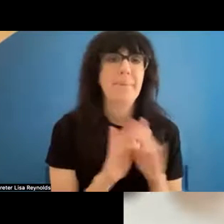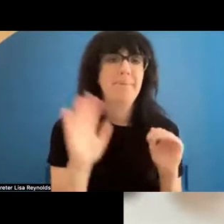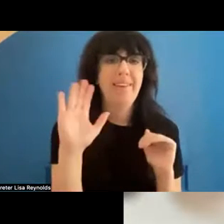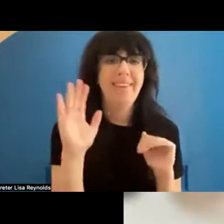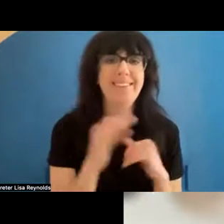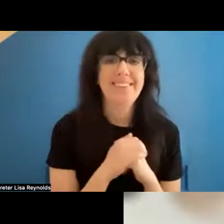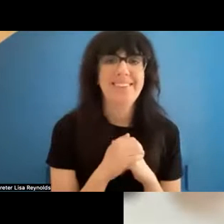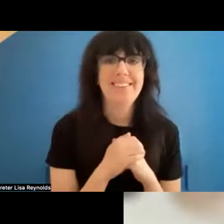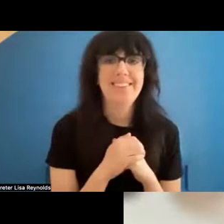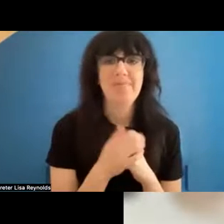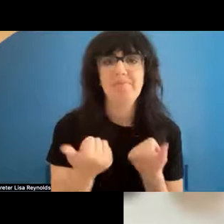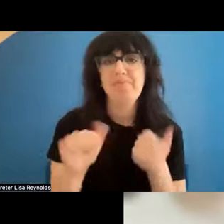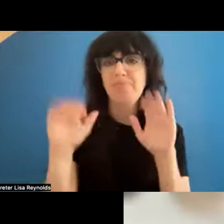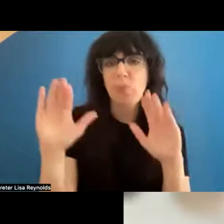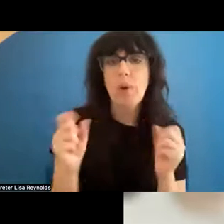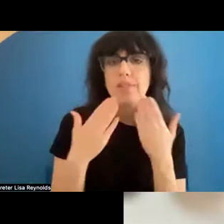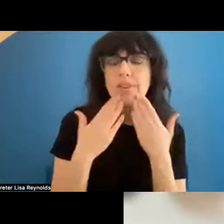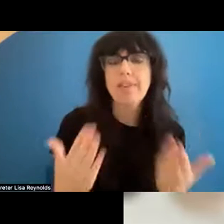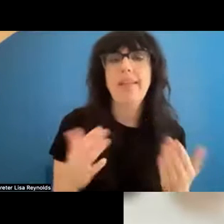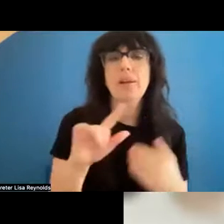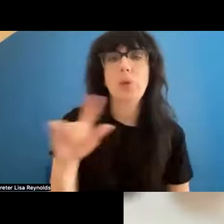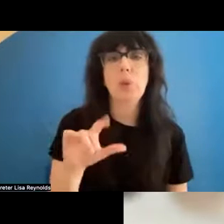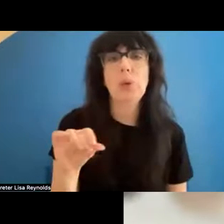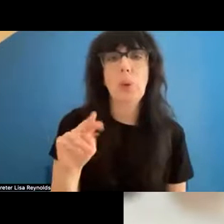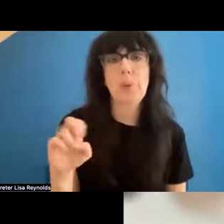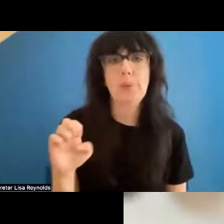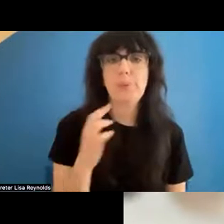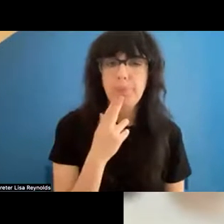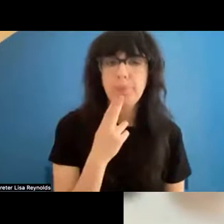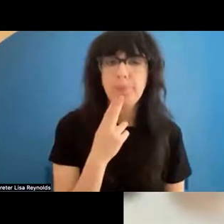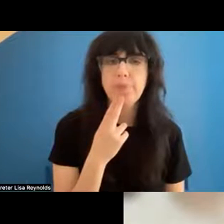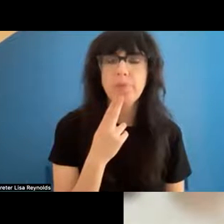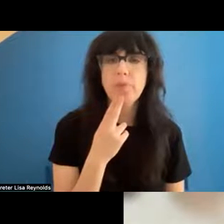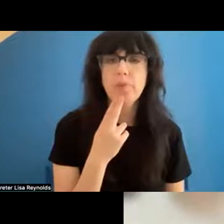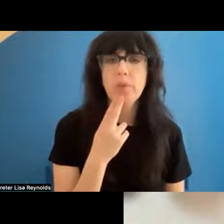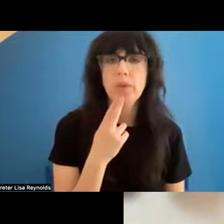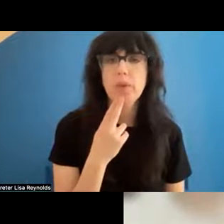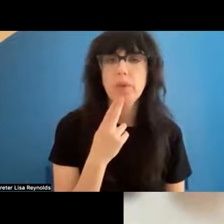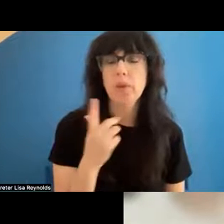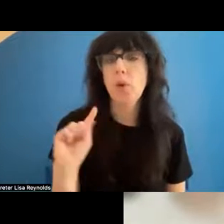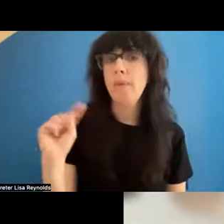Hello, everybody. >> Megan Metcalf: Wonderful. Thank you , zone. So what I'd like to do first is give